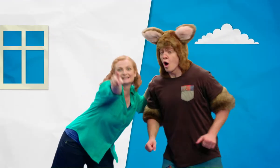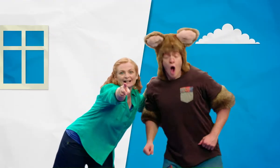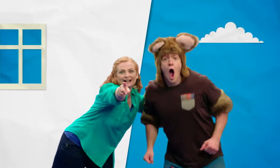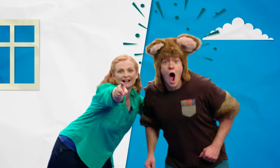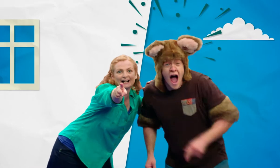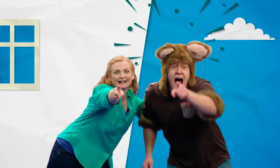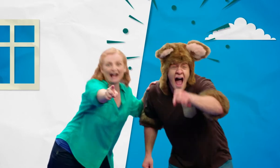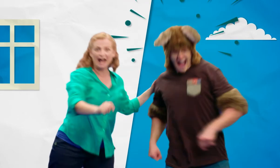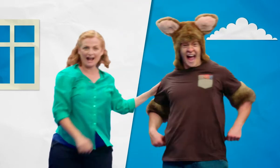Look!